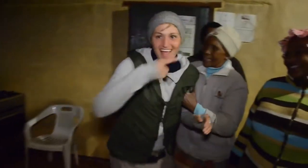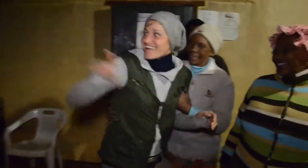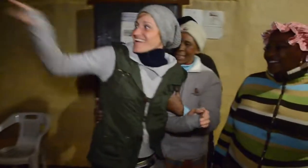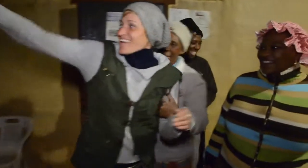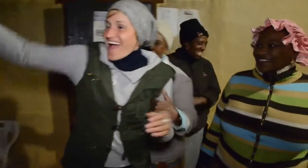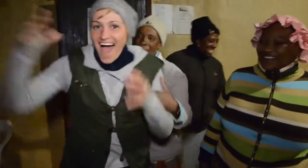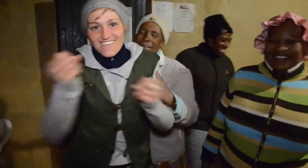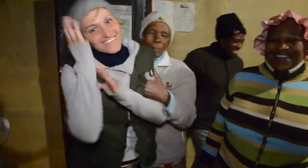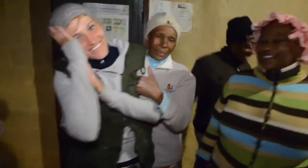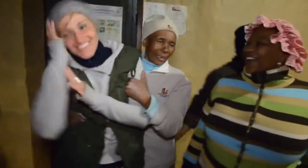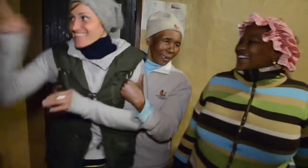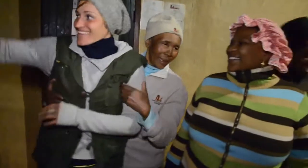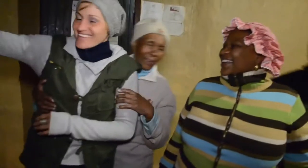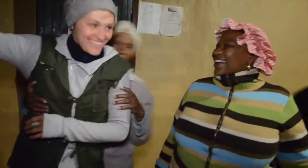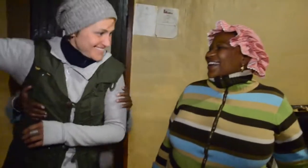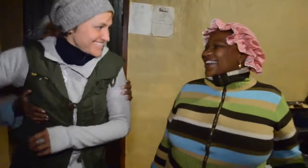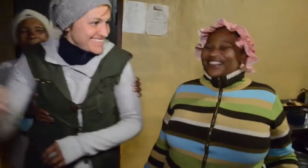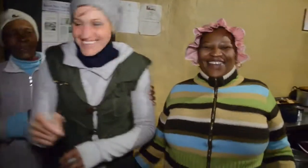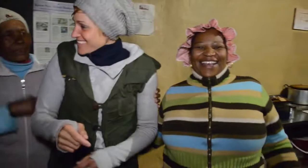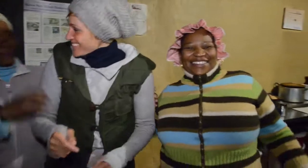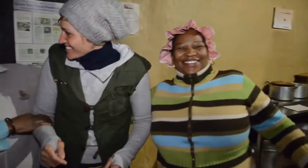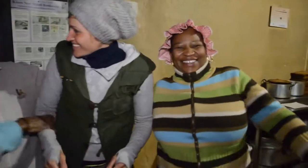but no, they have a place to sleep in another building.